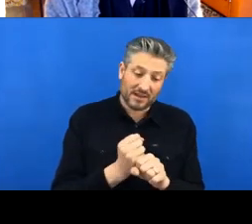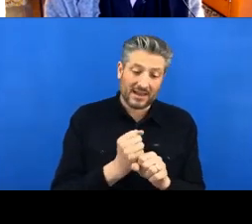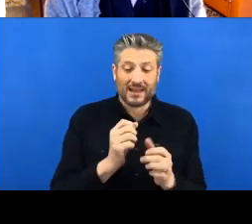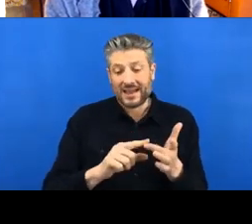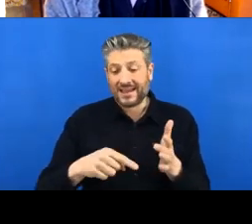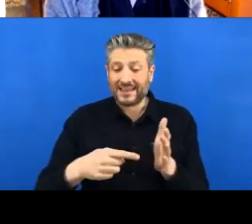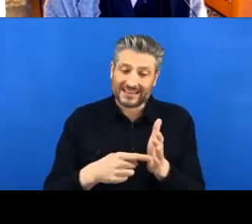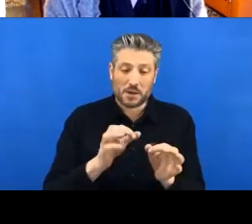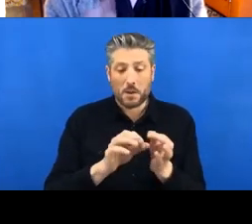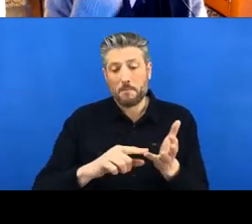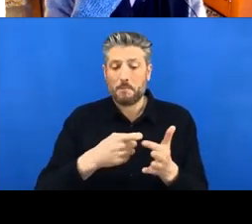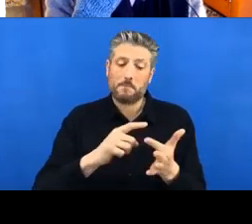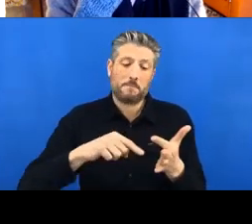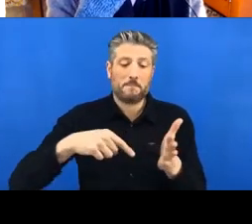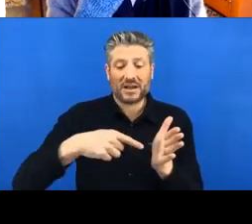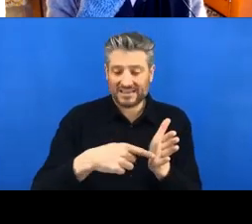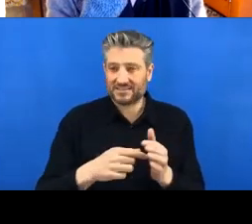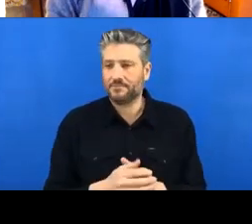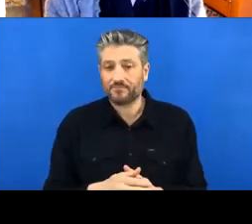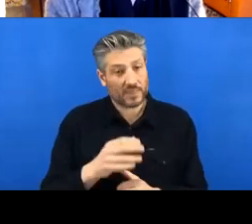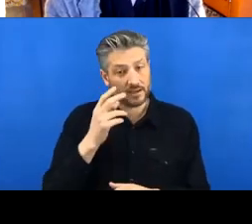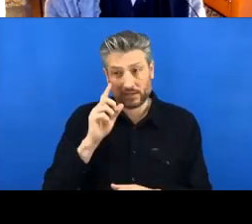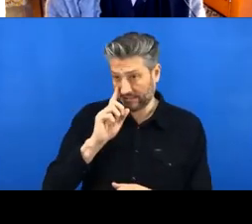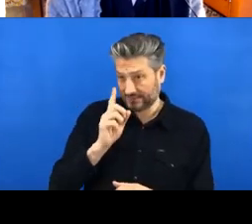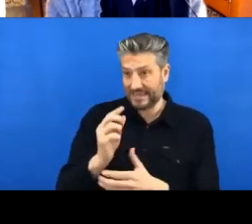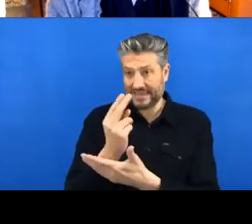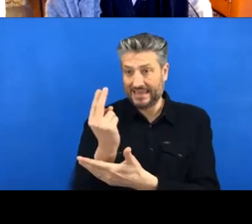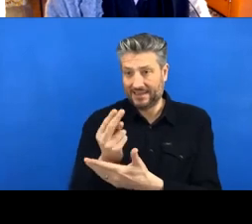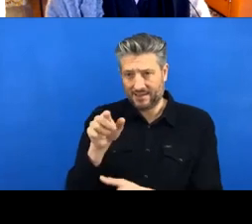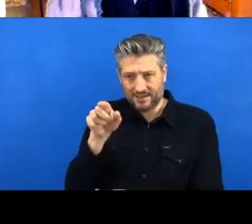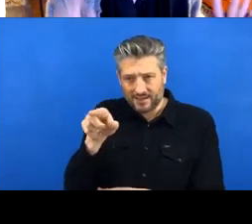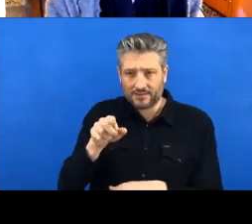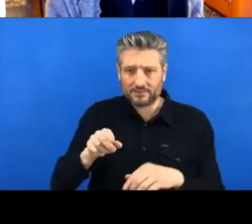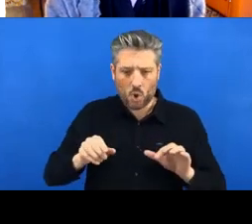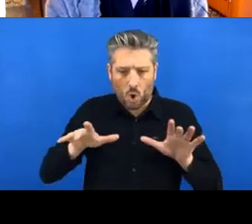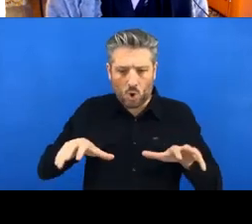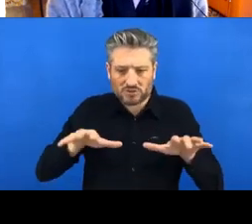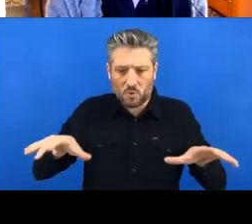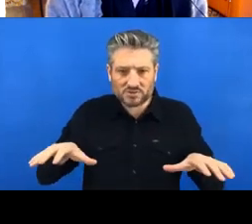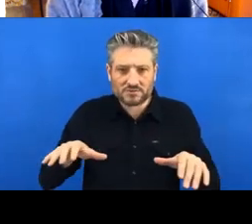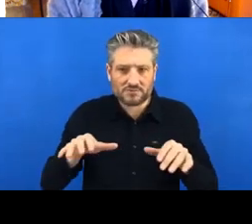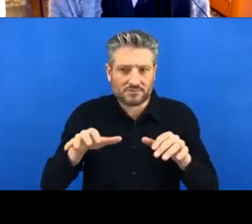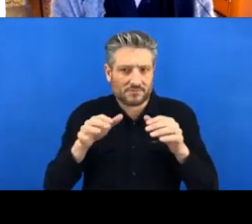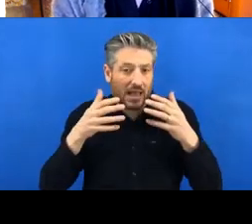the mascot of GitHub, the octopus cat. So don't ask me why, but